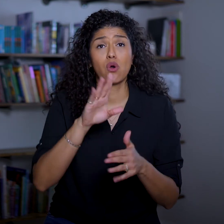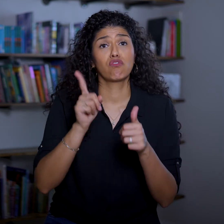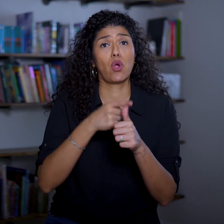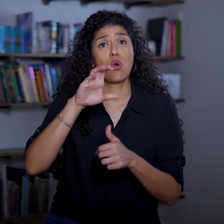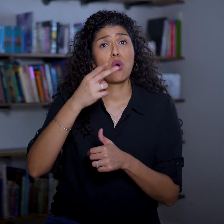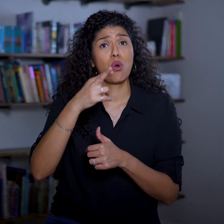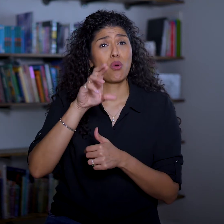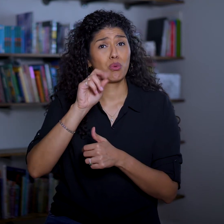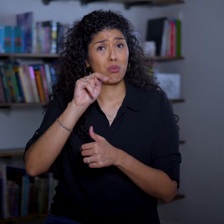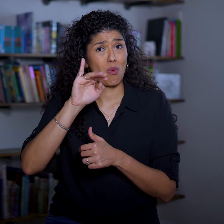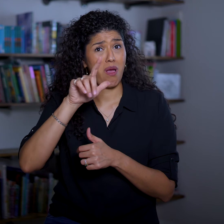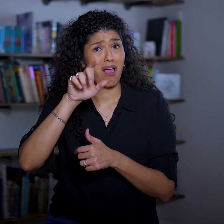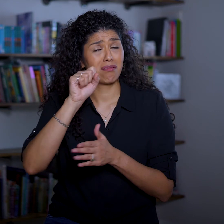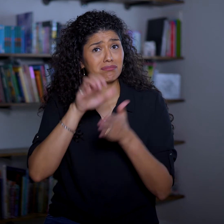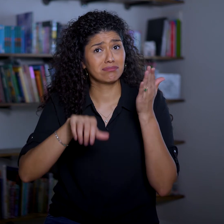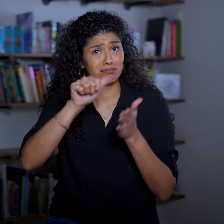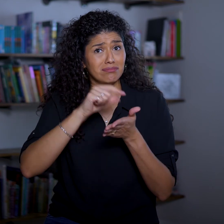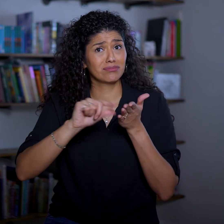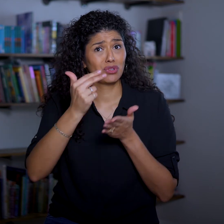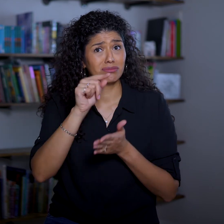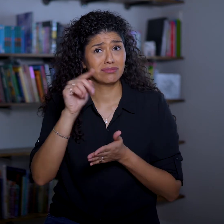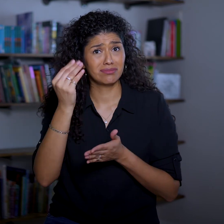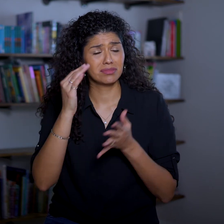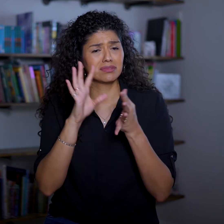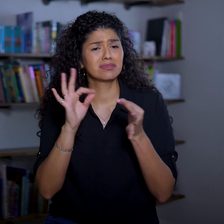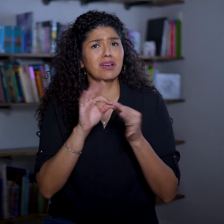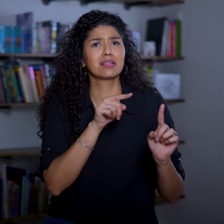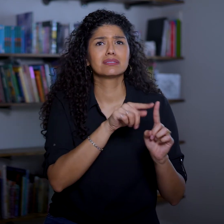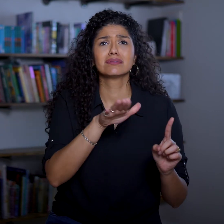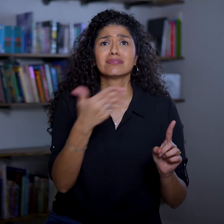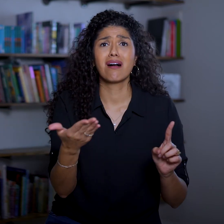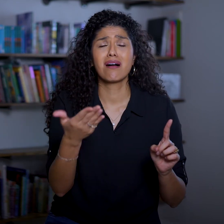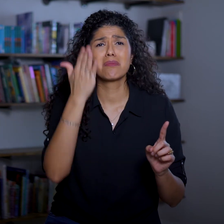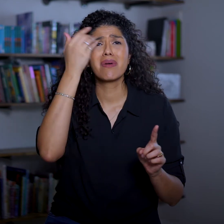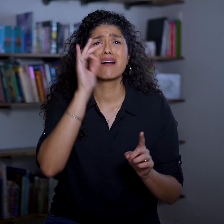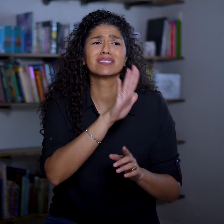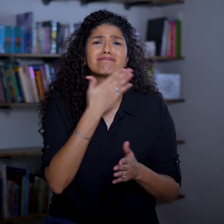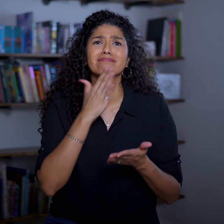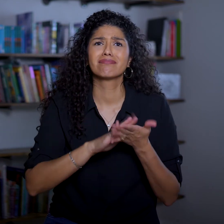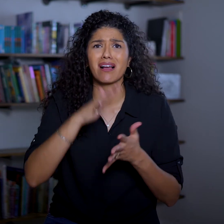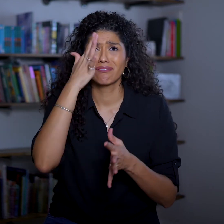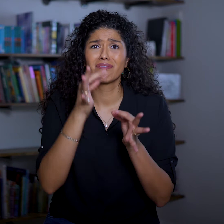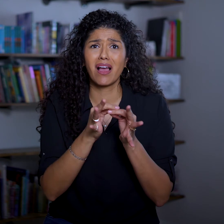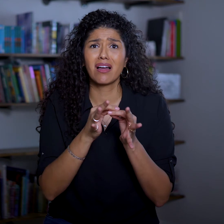First Chronicles 10:13-14 says Saul died for his breach of faith